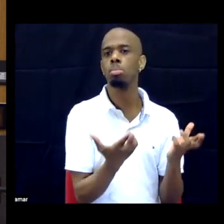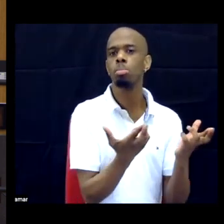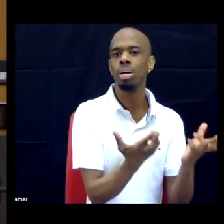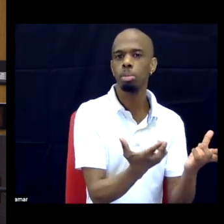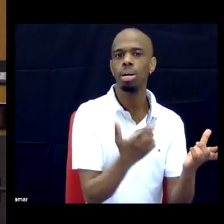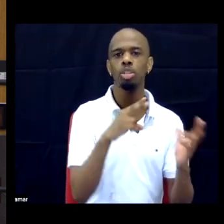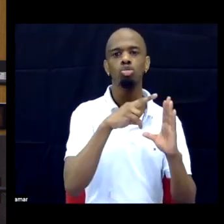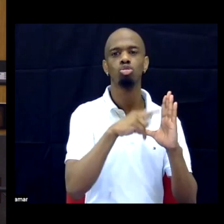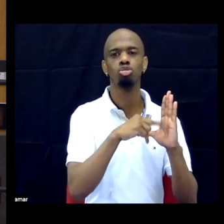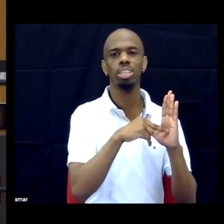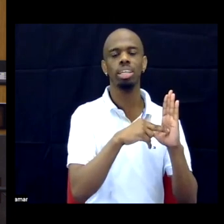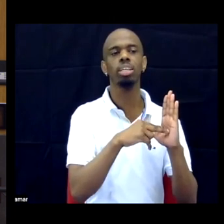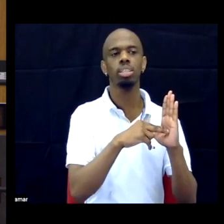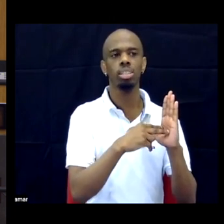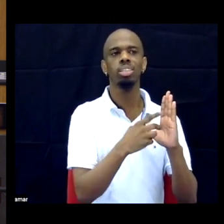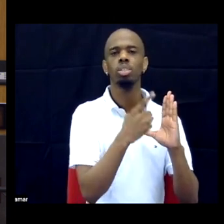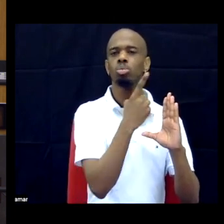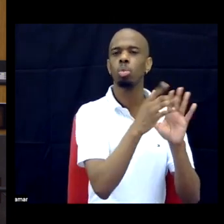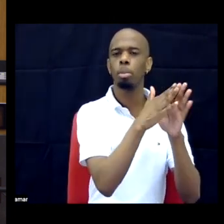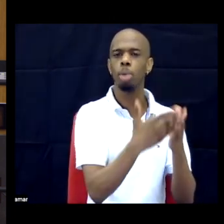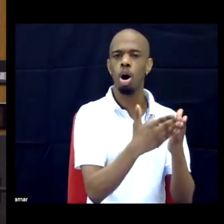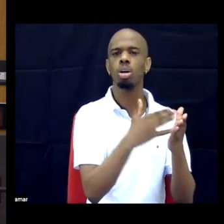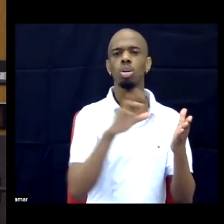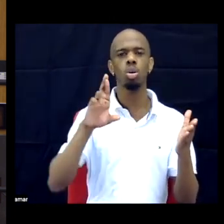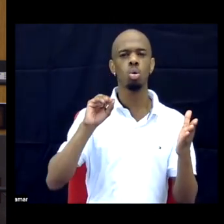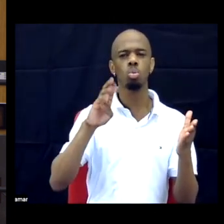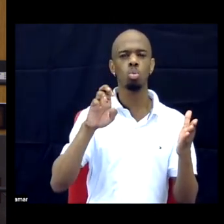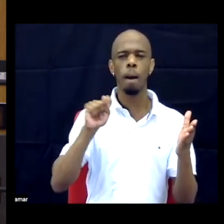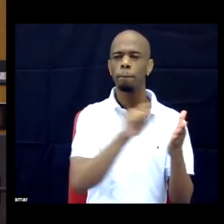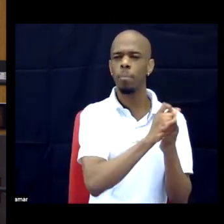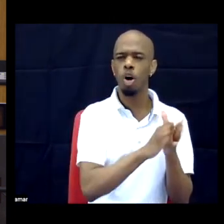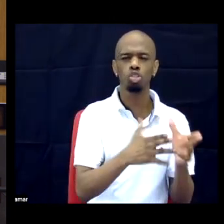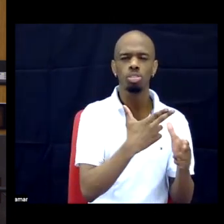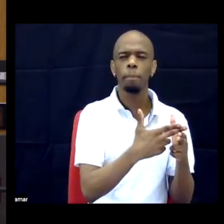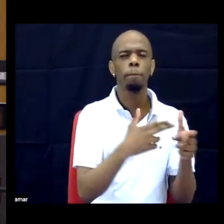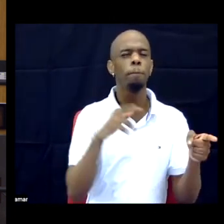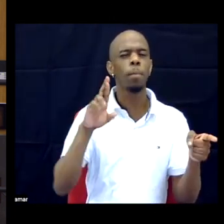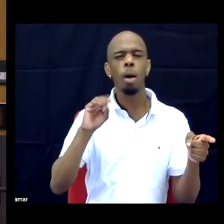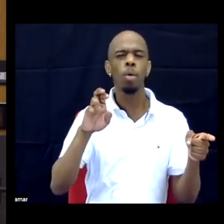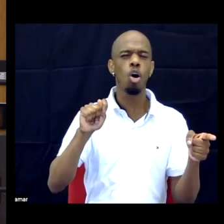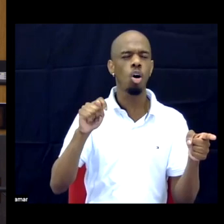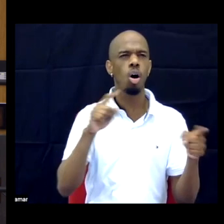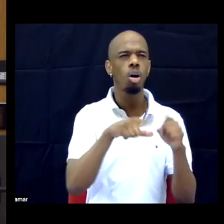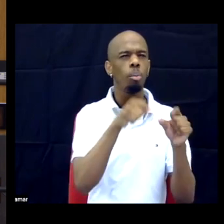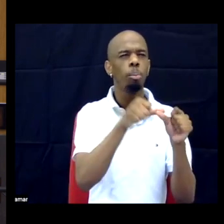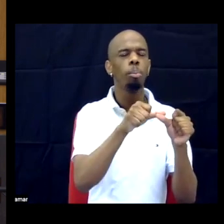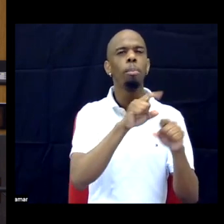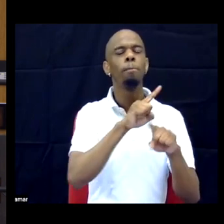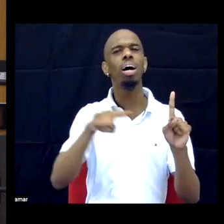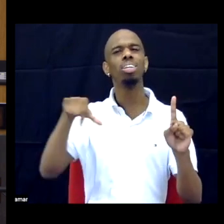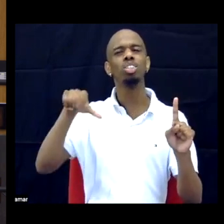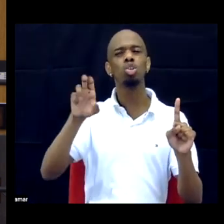queer disability politics would have to engage in both gender dysphoria and homosexuality